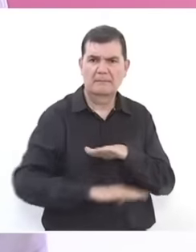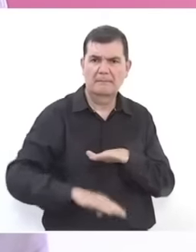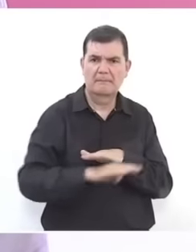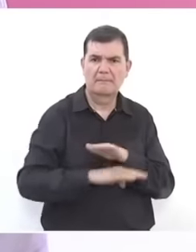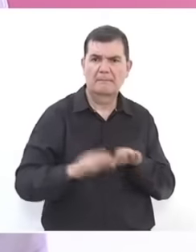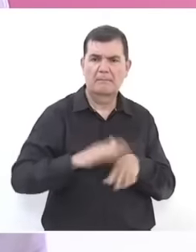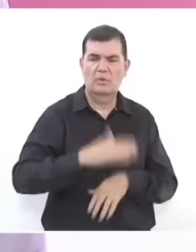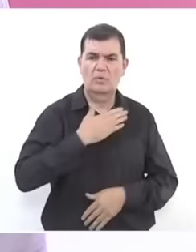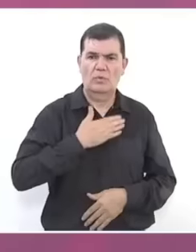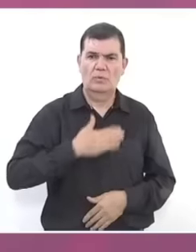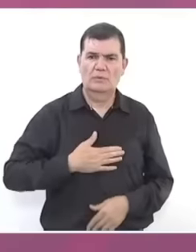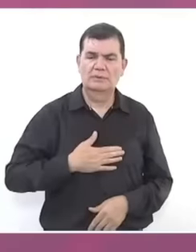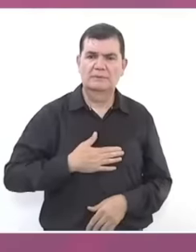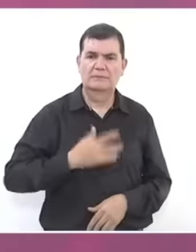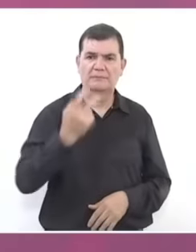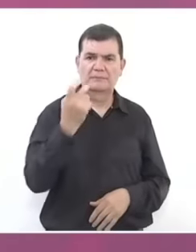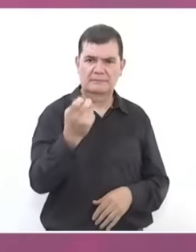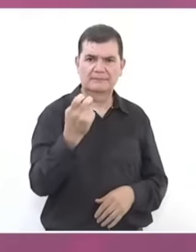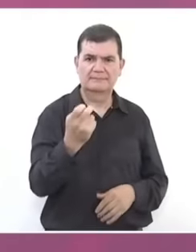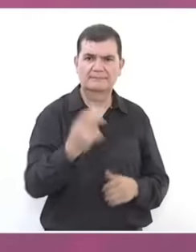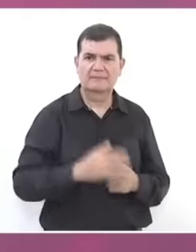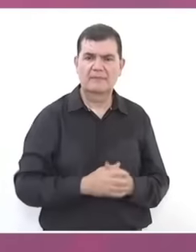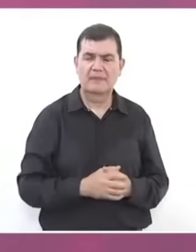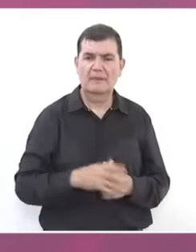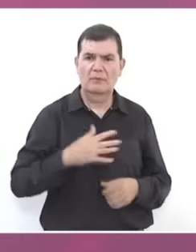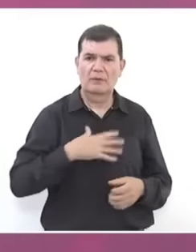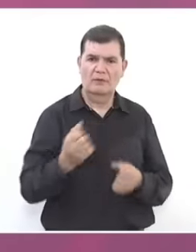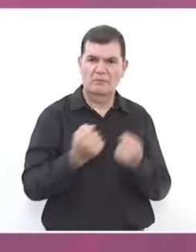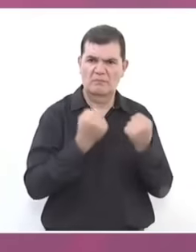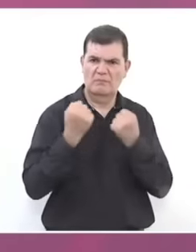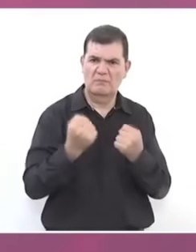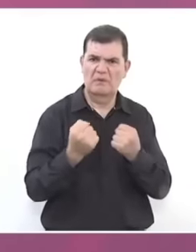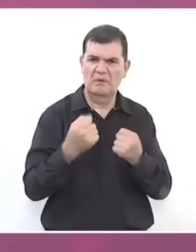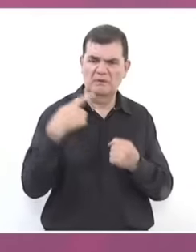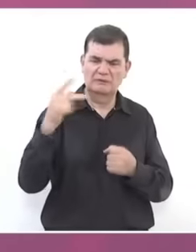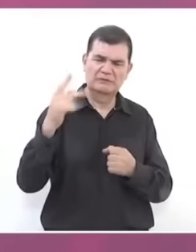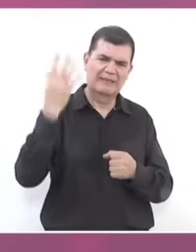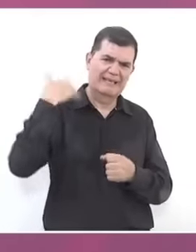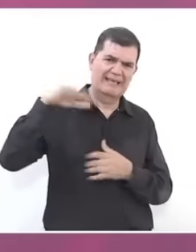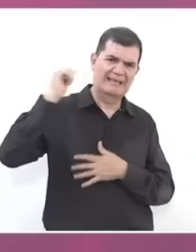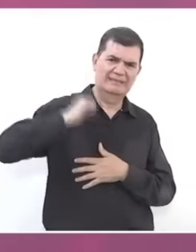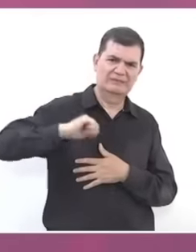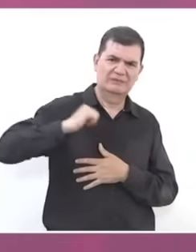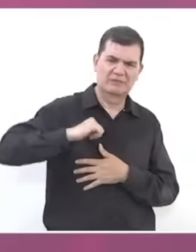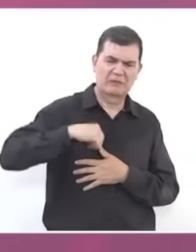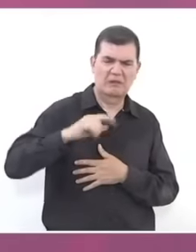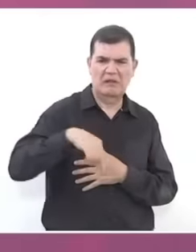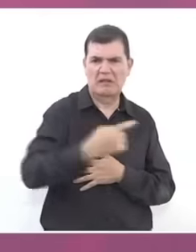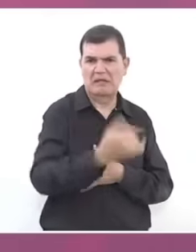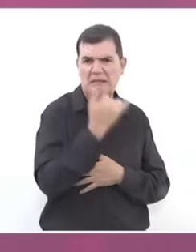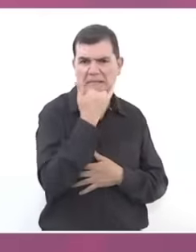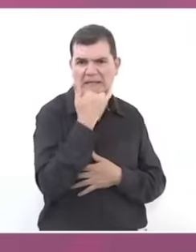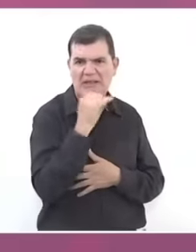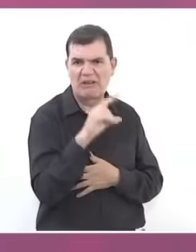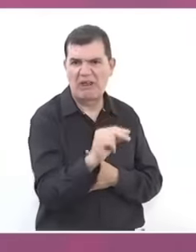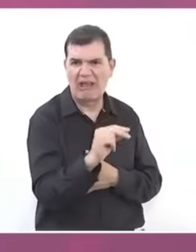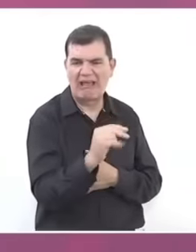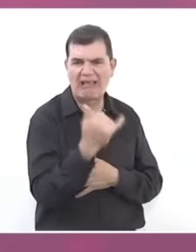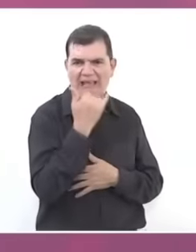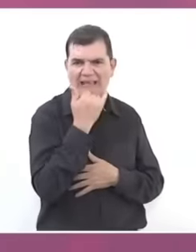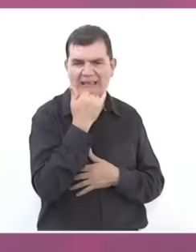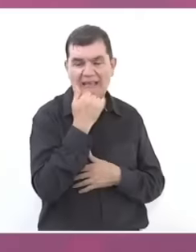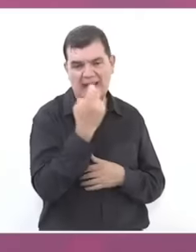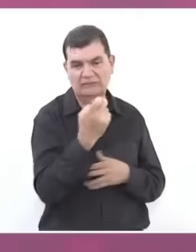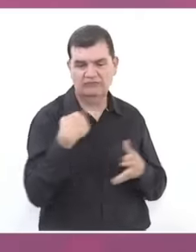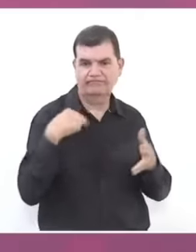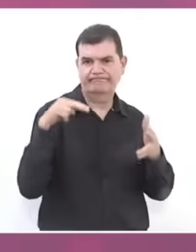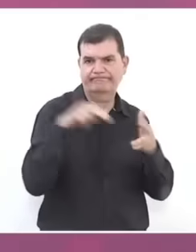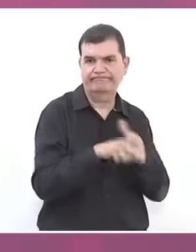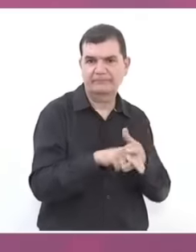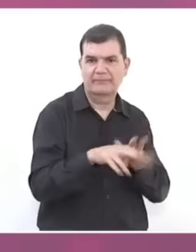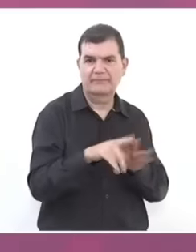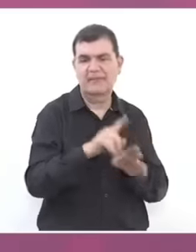justice and that is why the powerful of his time did not forgive him, they murdered him, they cut off his head